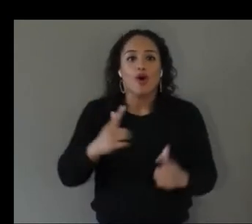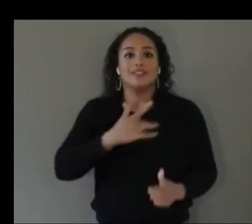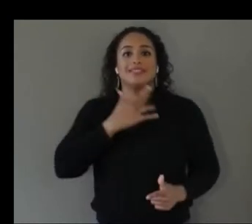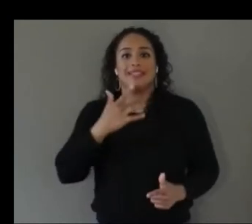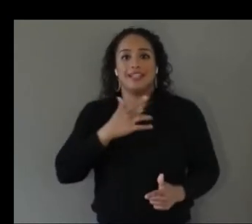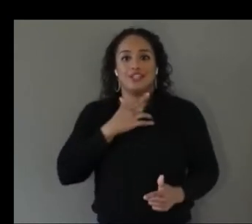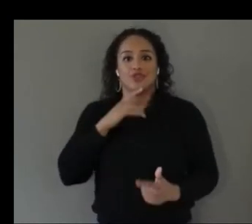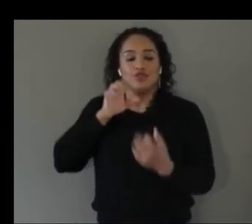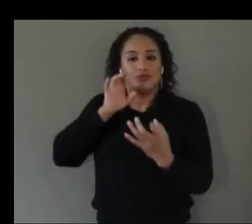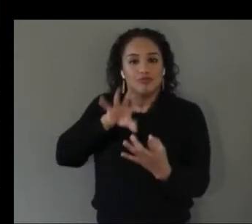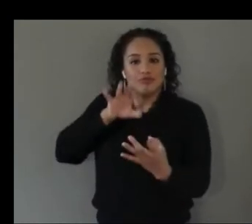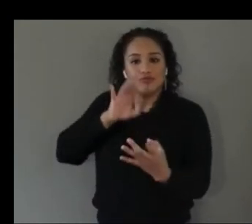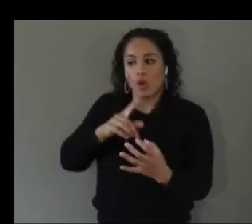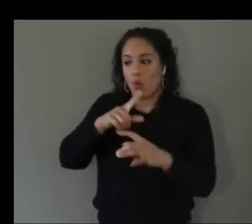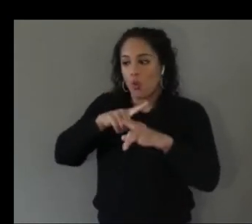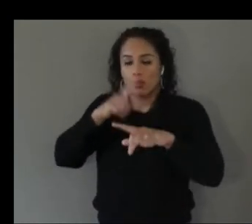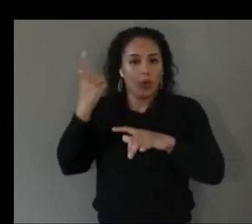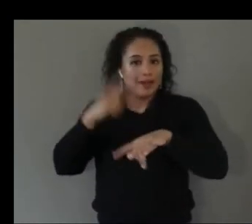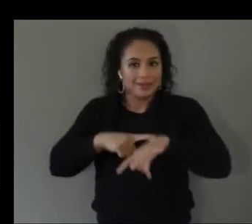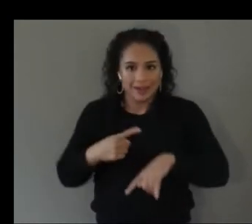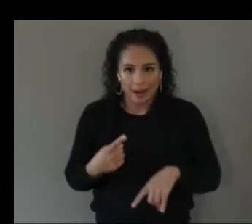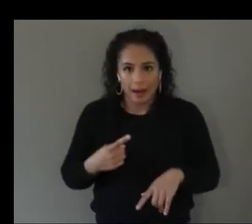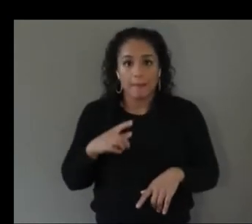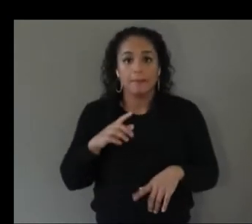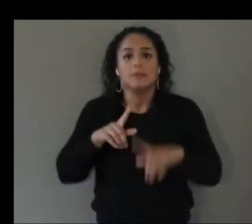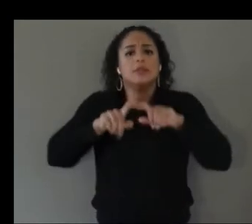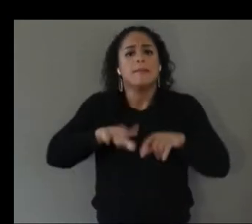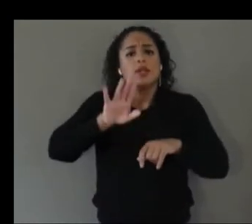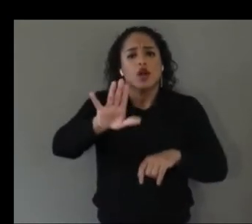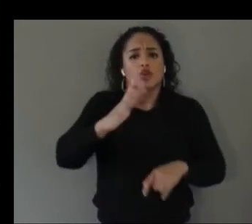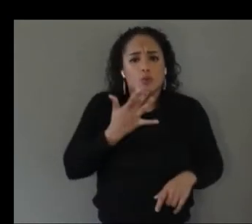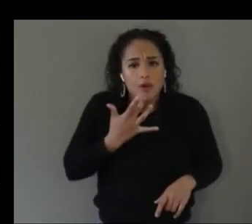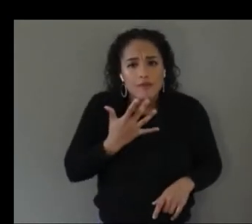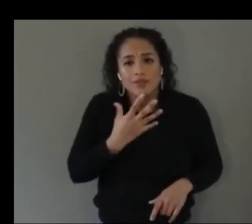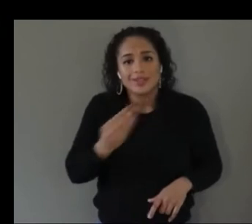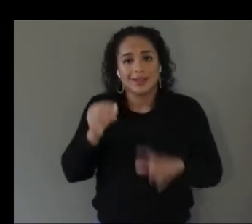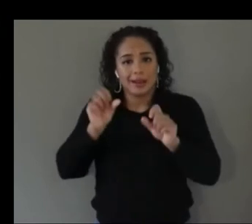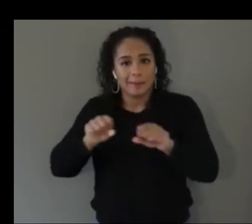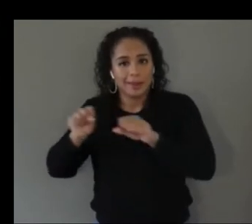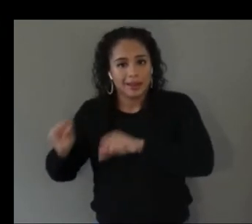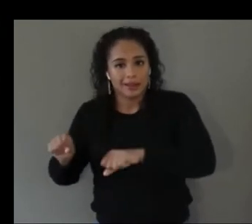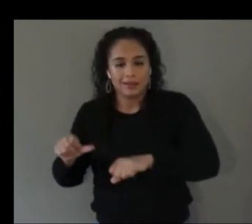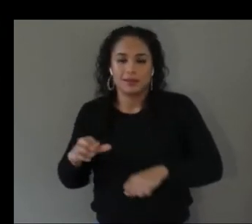preferences or abilities uh so i think also i am thinking about like further in the future as well